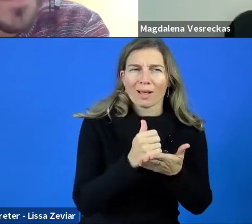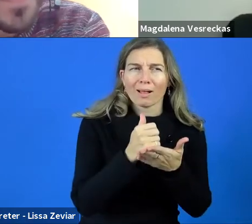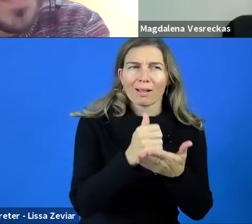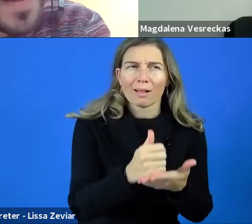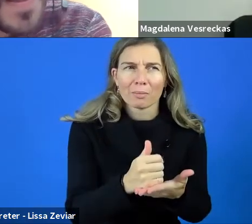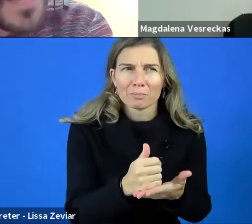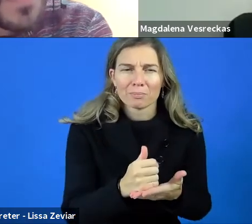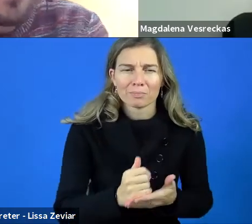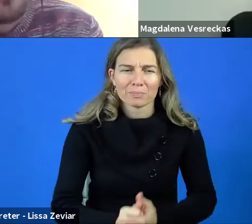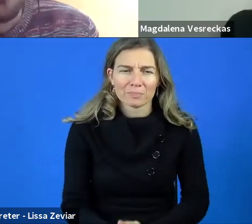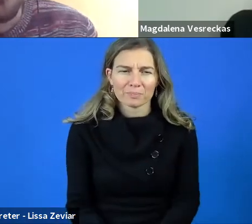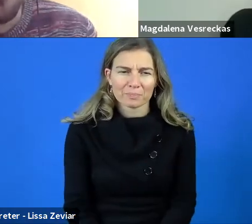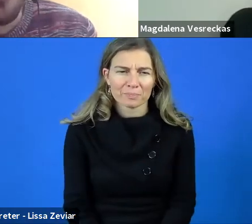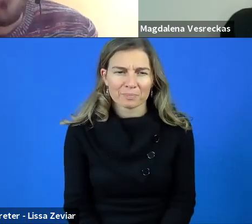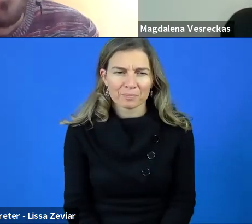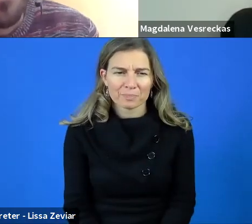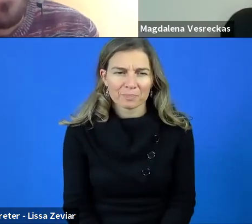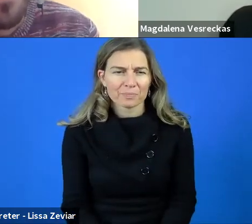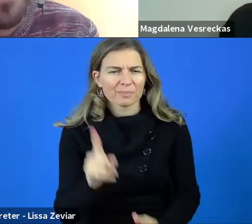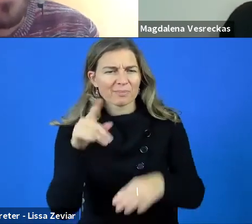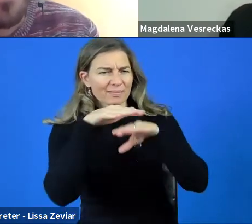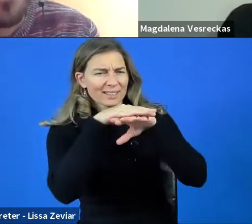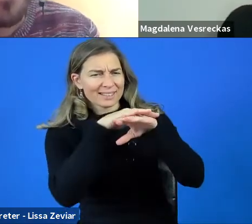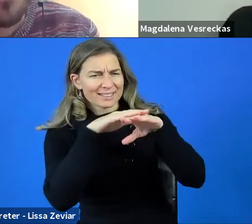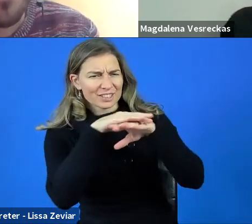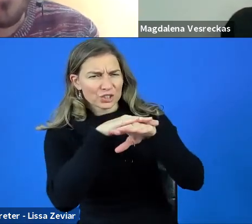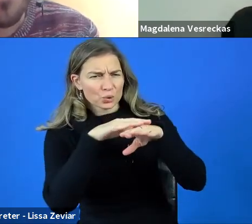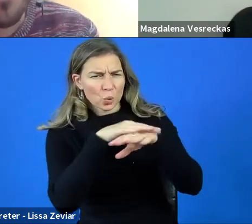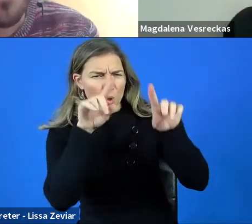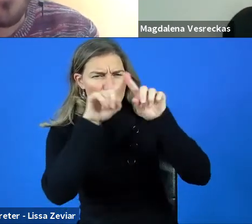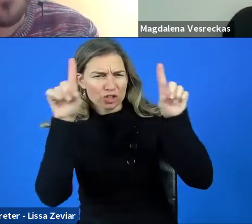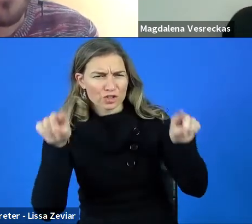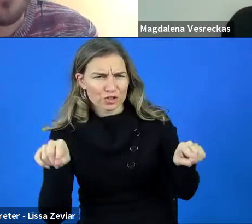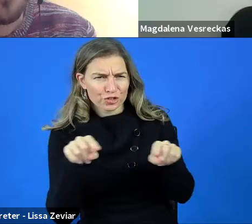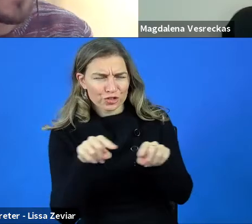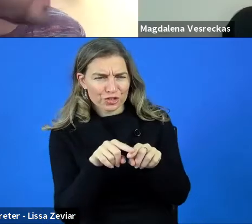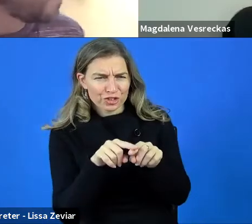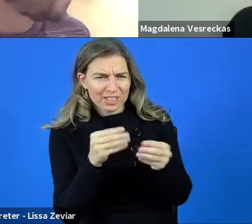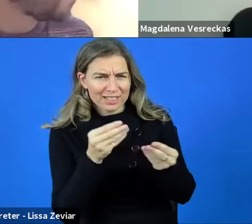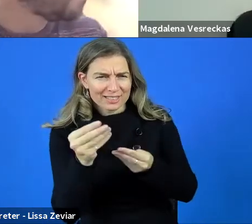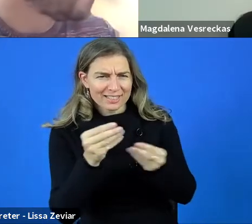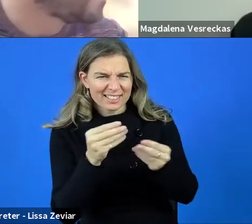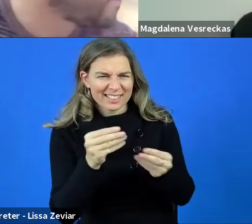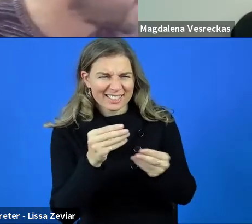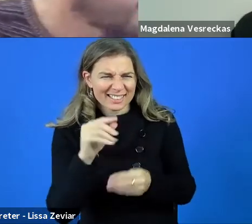Sorry, we have a problem about sharing the screen. Give me a moment. No problem.